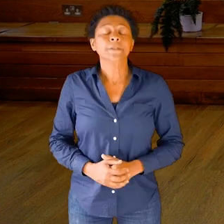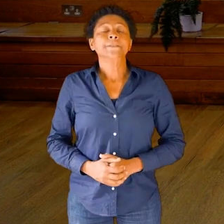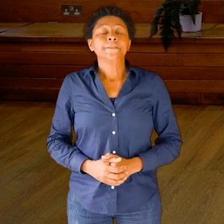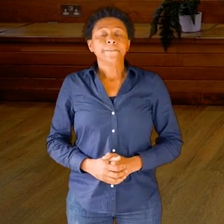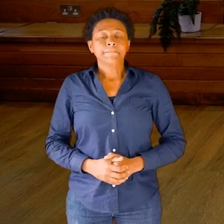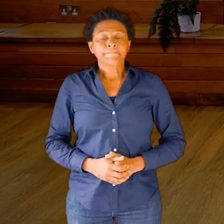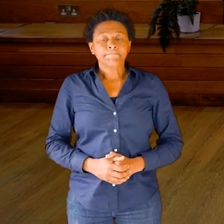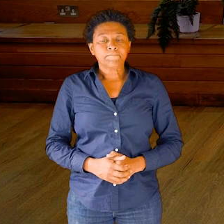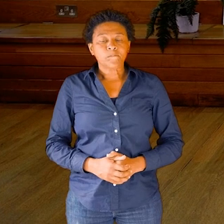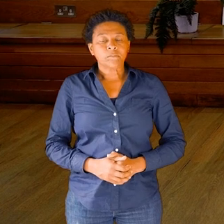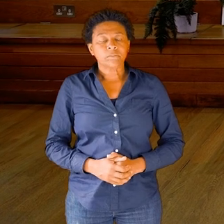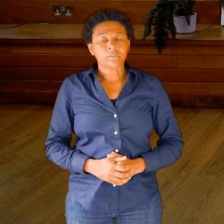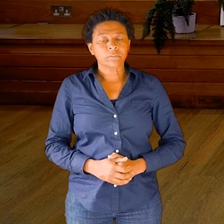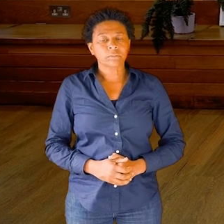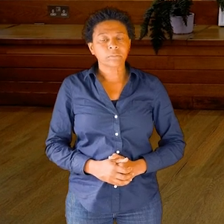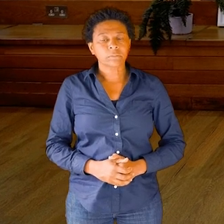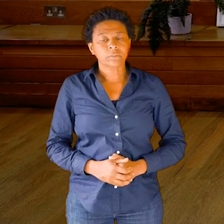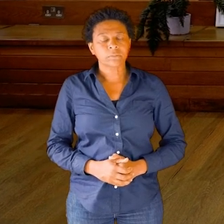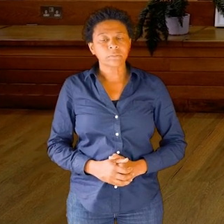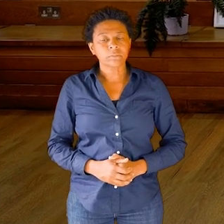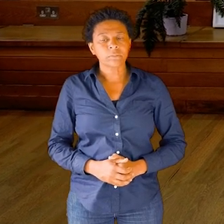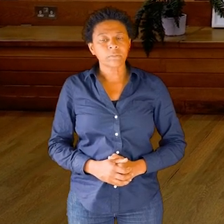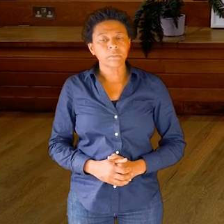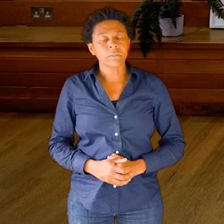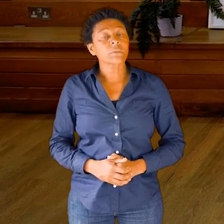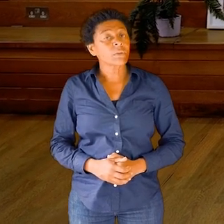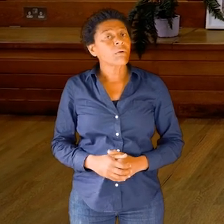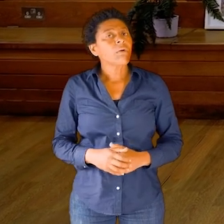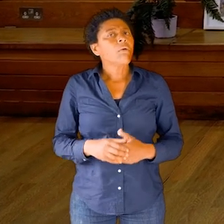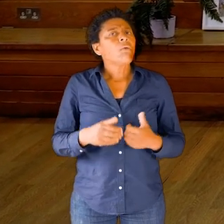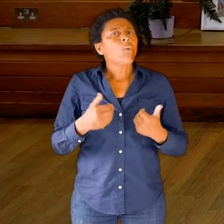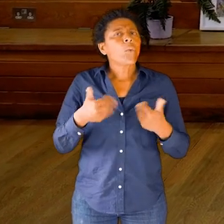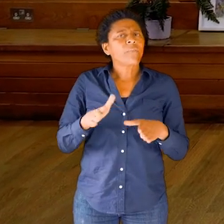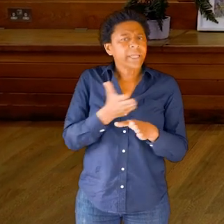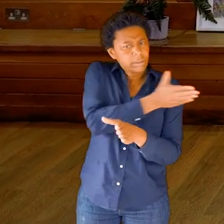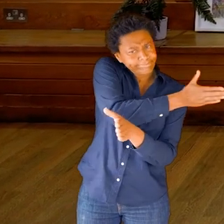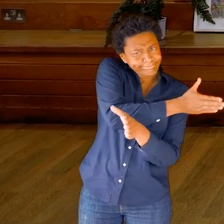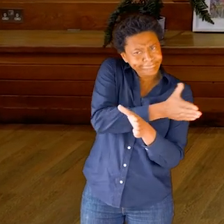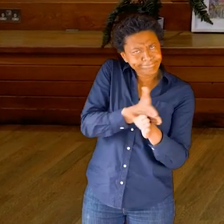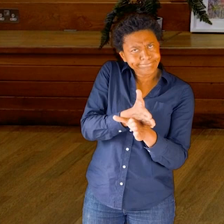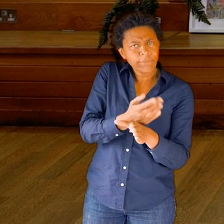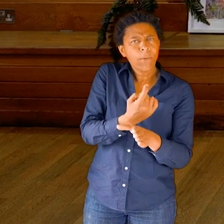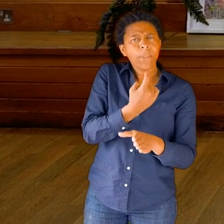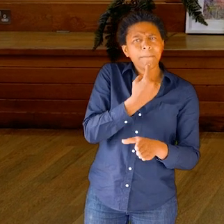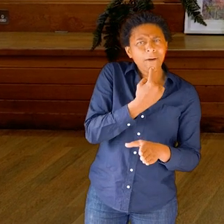Now we’ve gone through a journey so far from the mouth into the